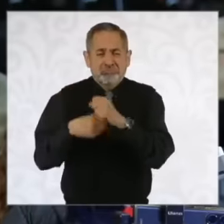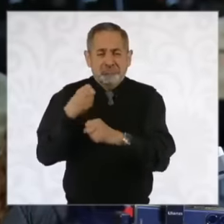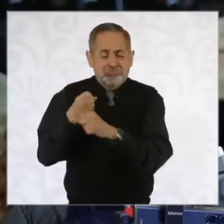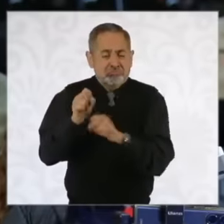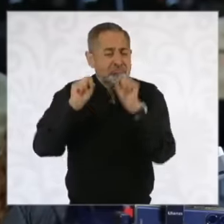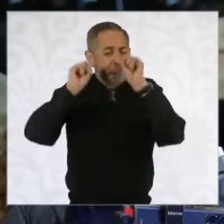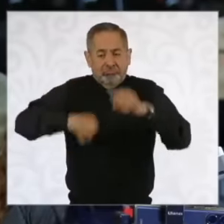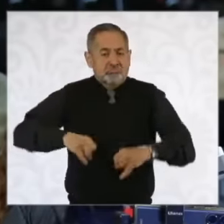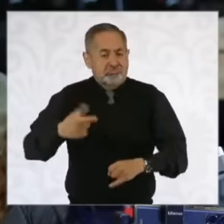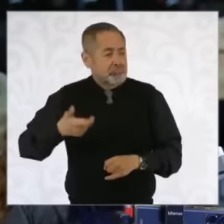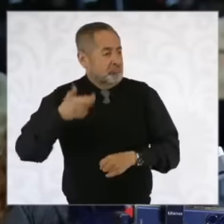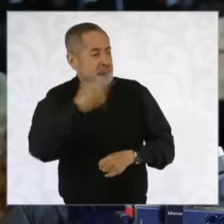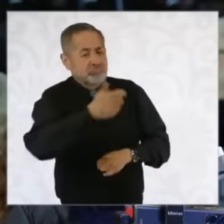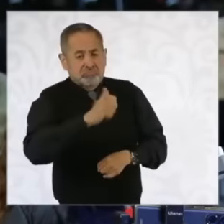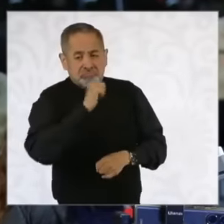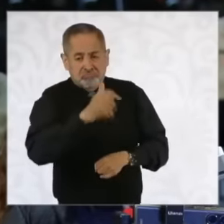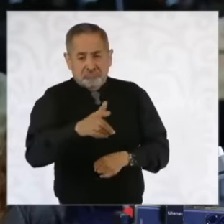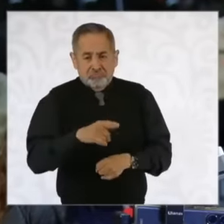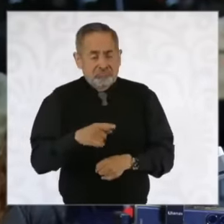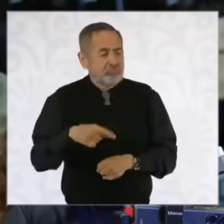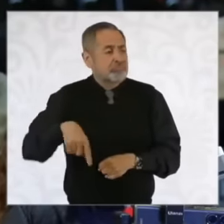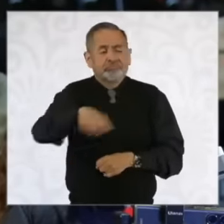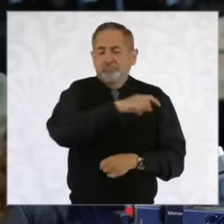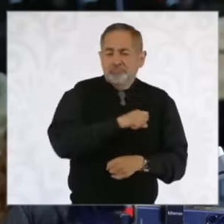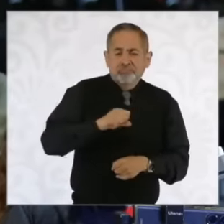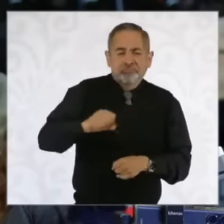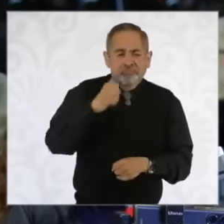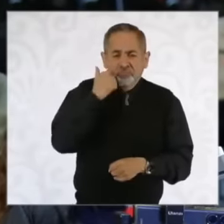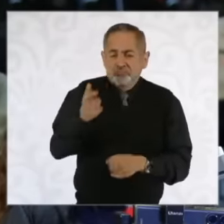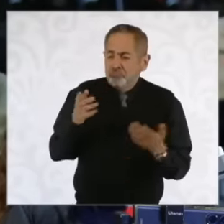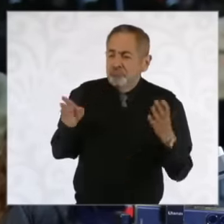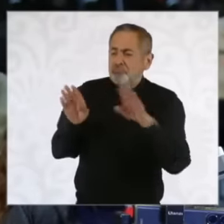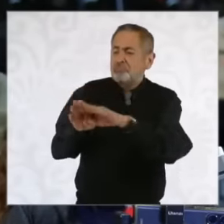in force, this one and stopping precisely access for many young people who would like to study at the